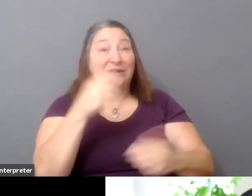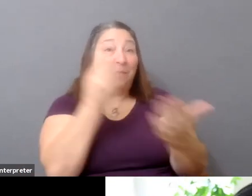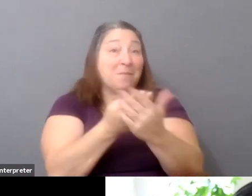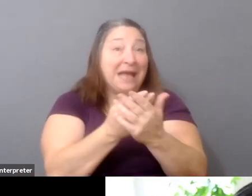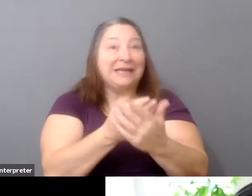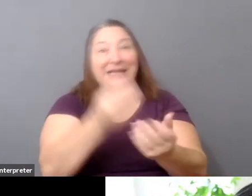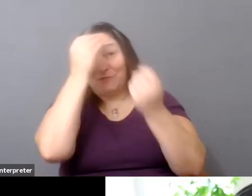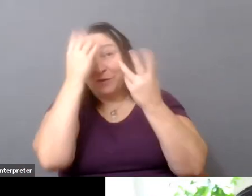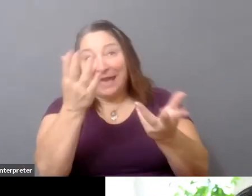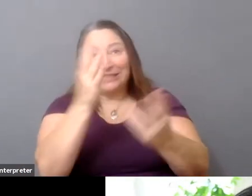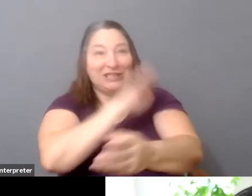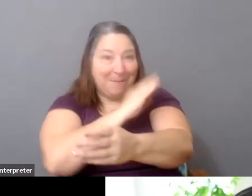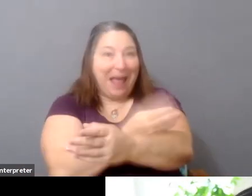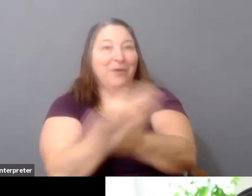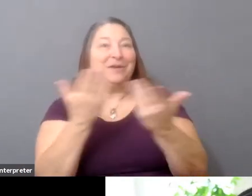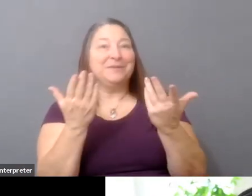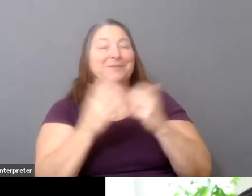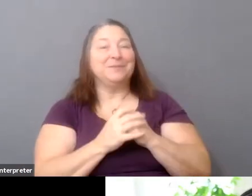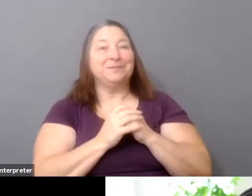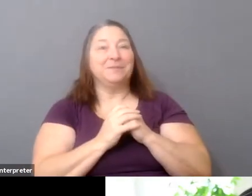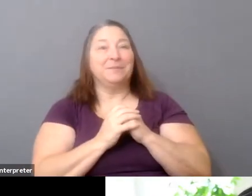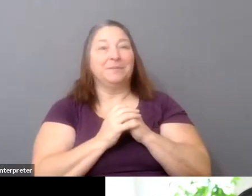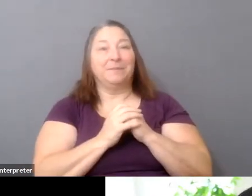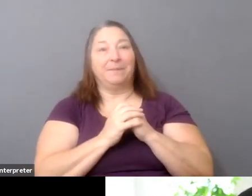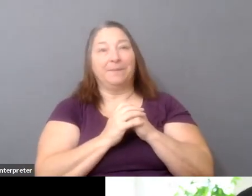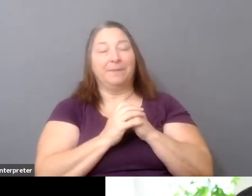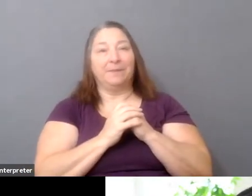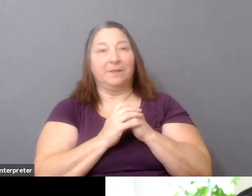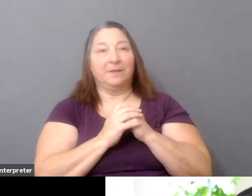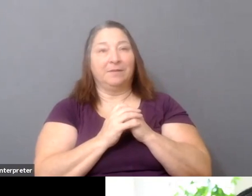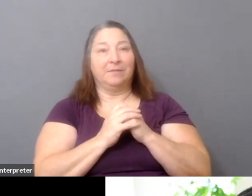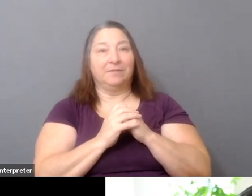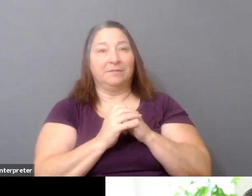through that. Now what's happened with a lot of these venture-backed